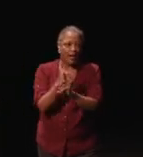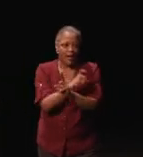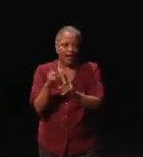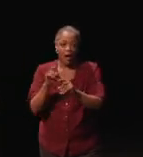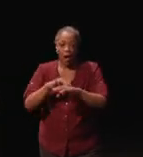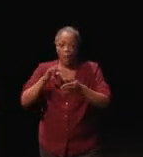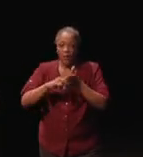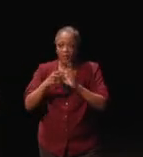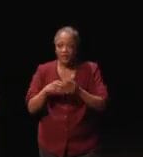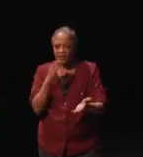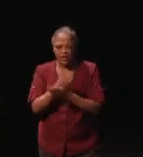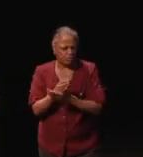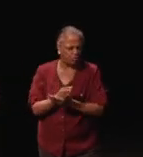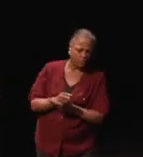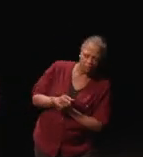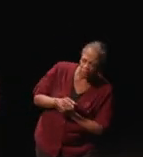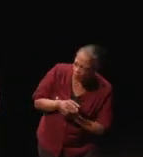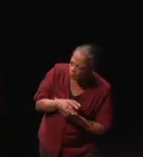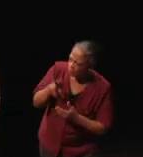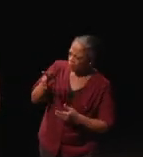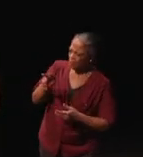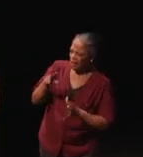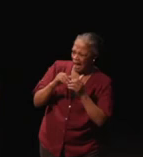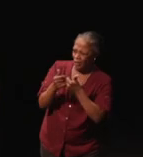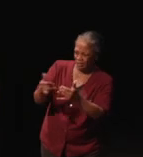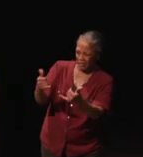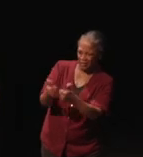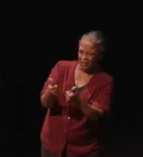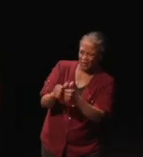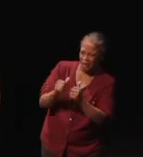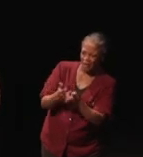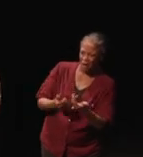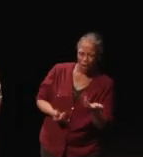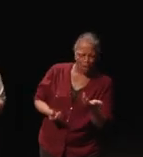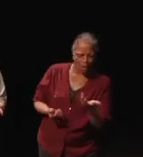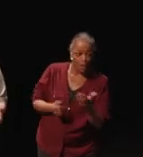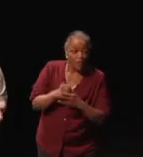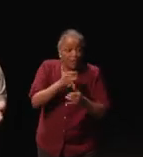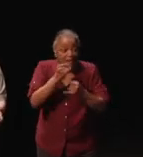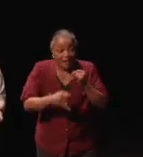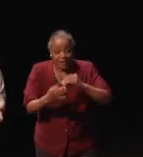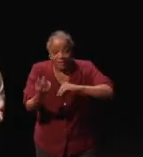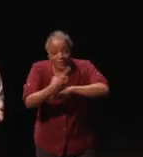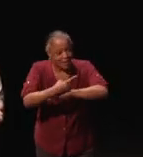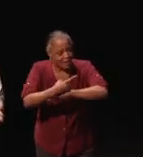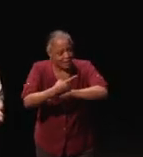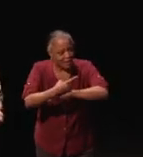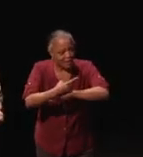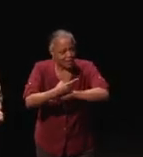and they kept stopped to going, "Wait a minute, how is he doing that?" By the end of that day, we had pretty much to spell